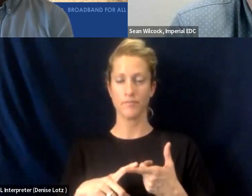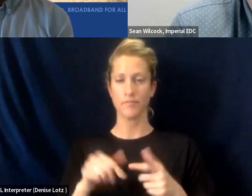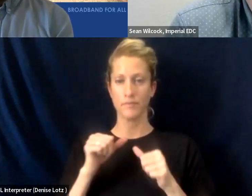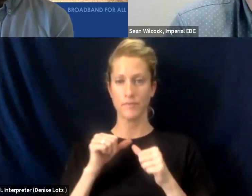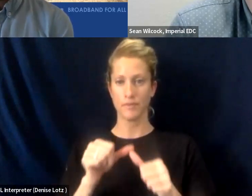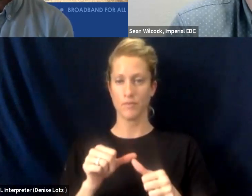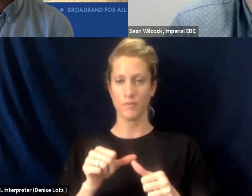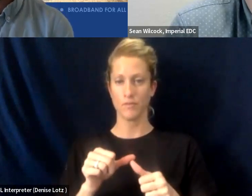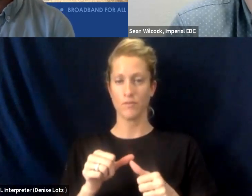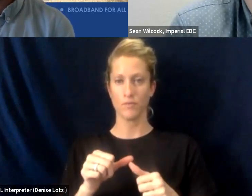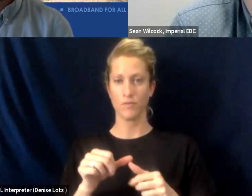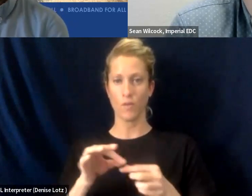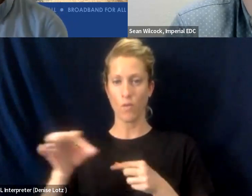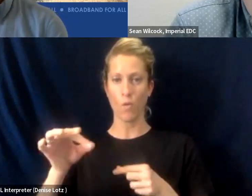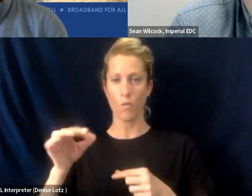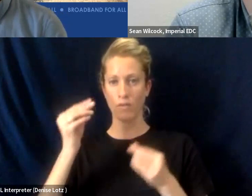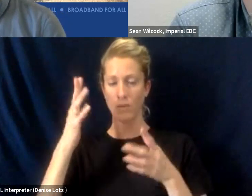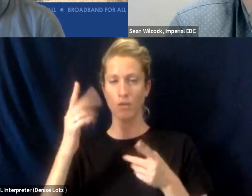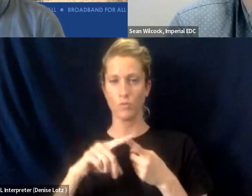that information on to our state partners.